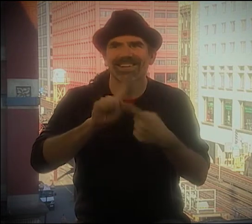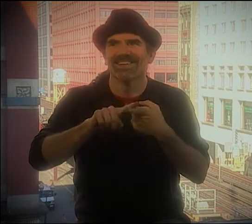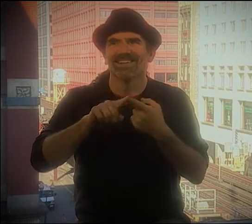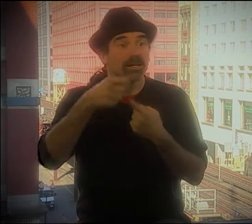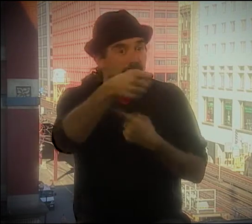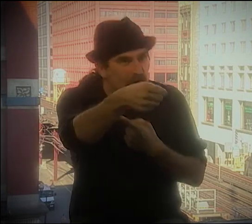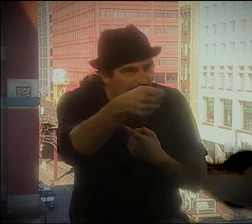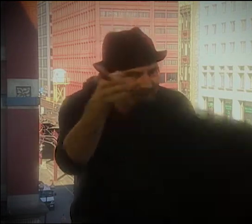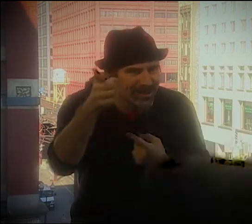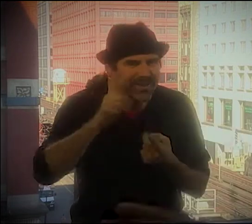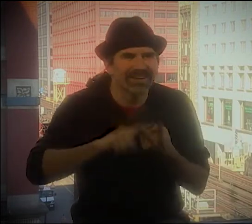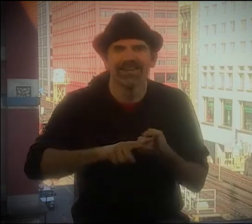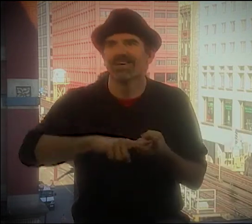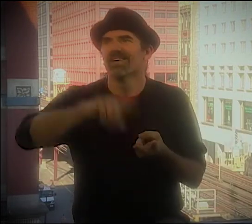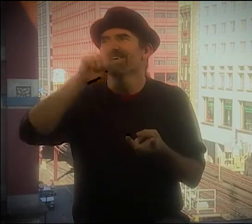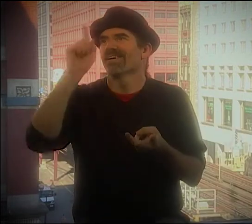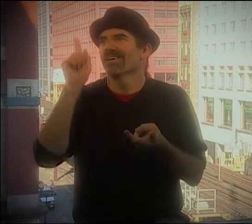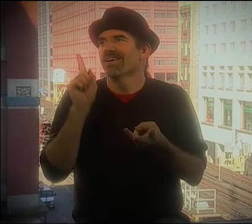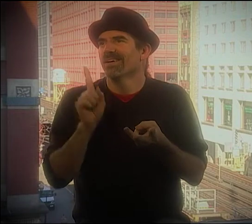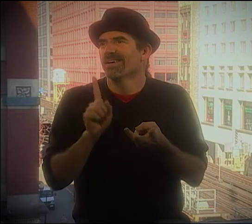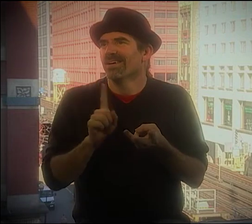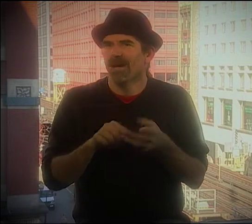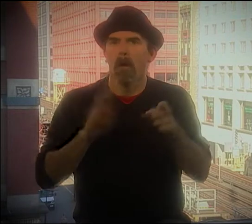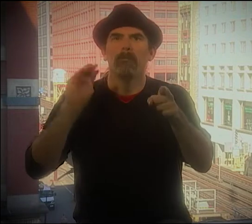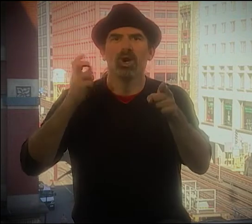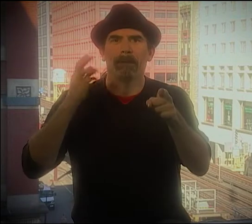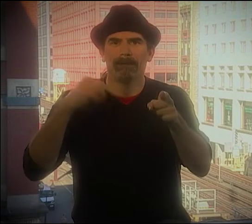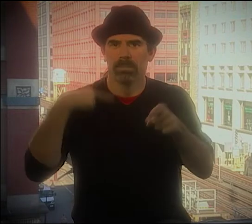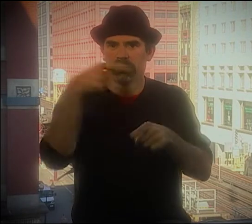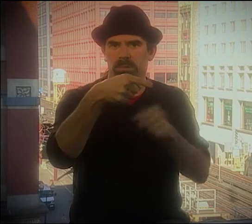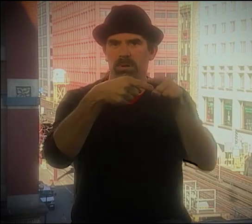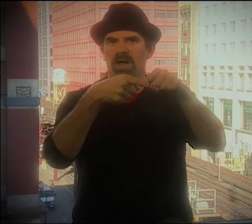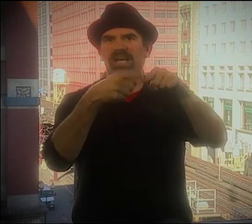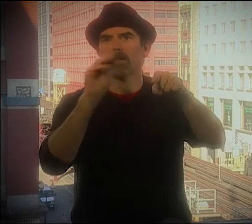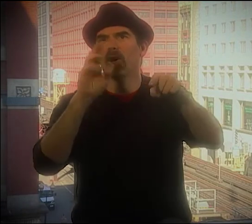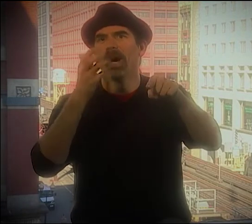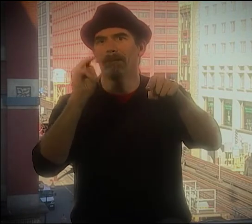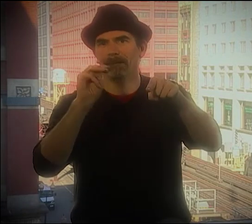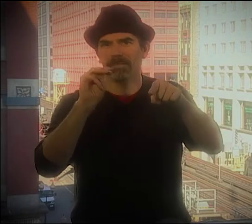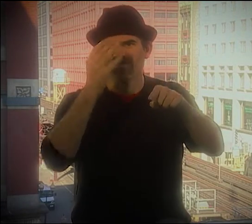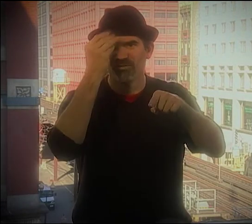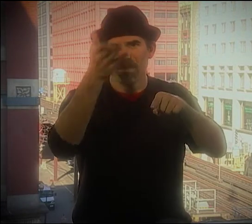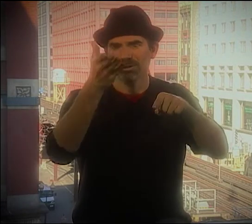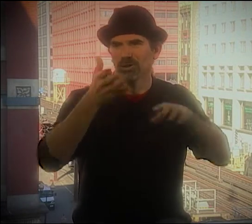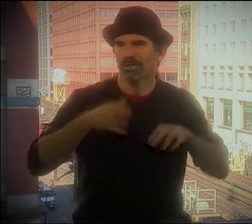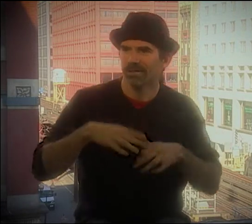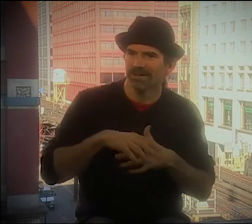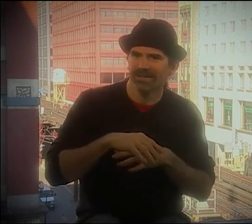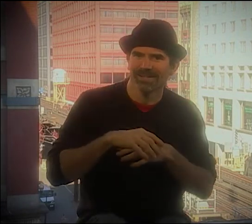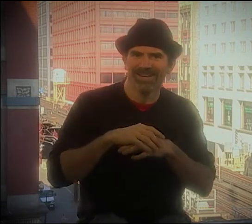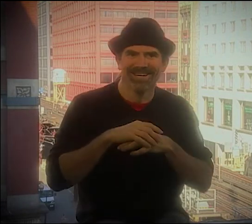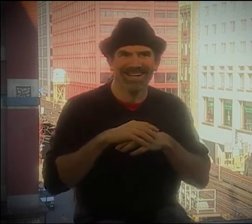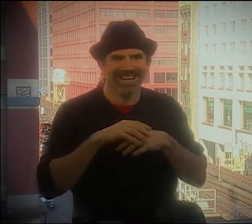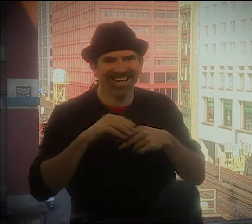AND I REMEMBER A LOT OF THE INTERPRETERS LIKE SUSAN CHAPEL, OR YOU WERE THERE, MIRIAM--THIS IS MIRIAM